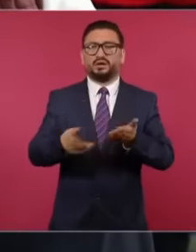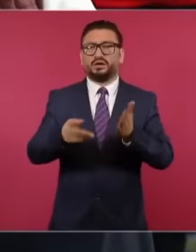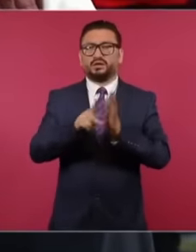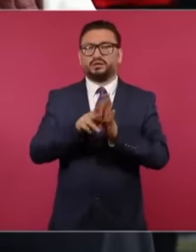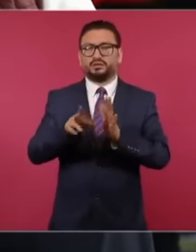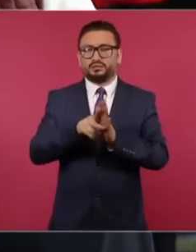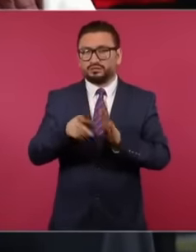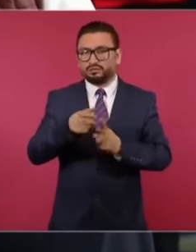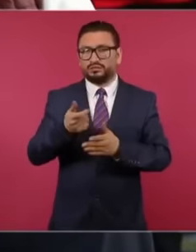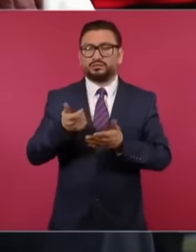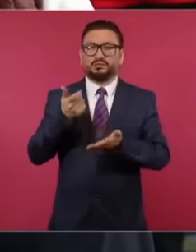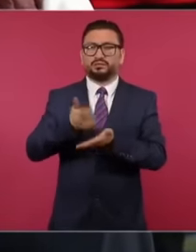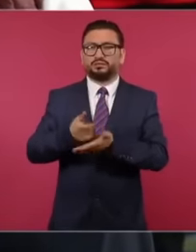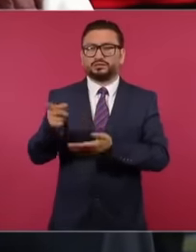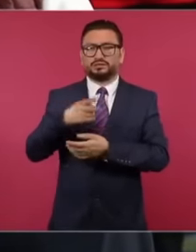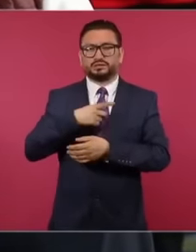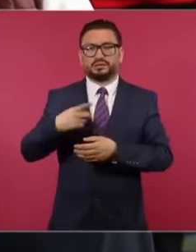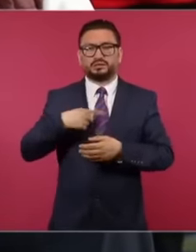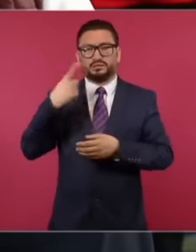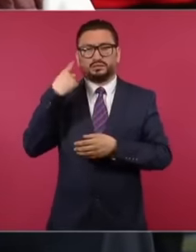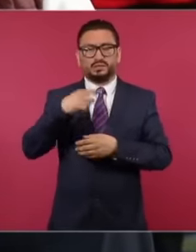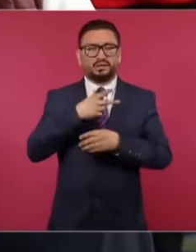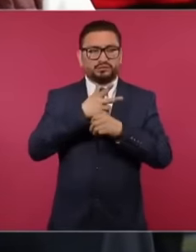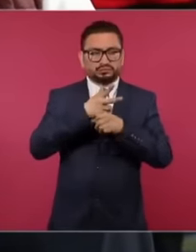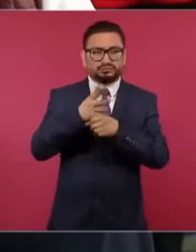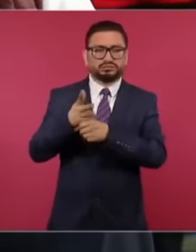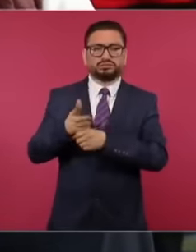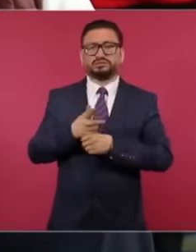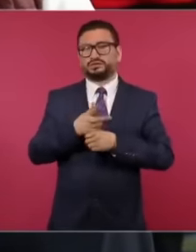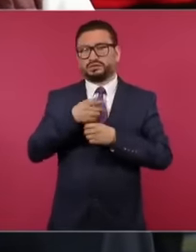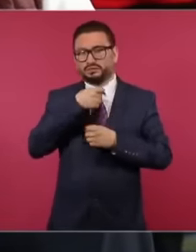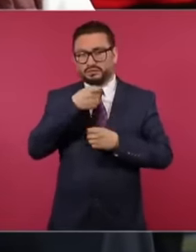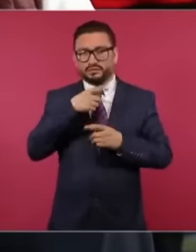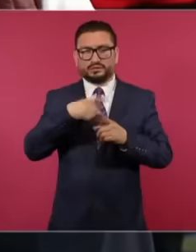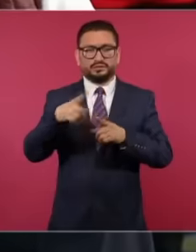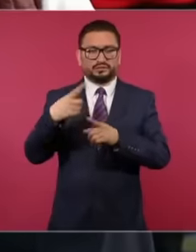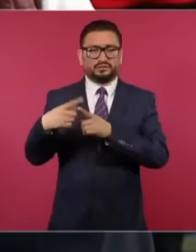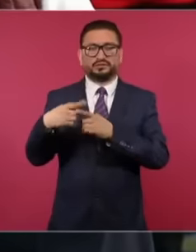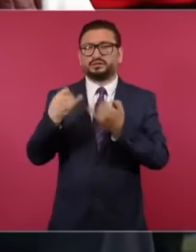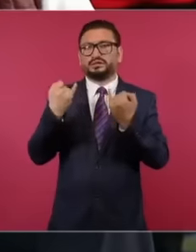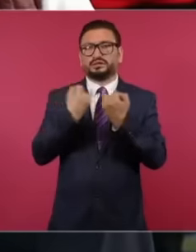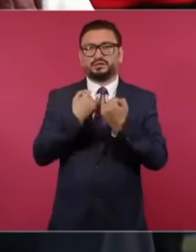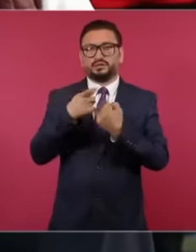have to spend money to do journalistic coverage. They even tell me that they